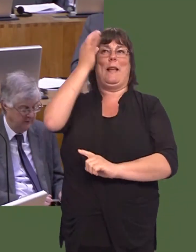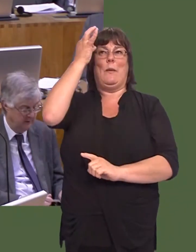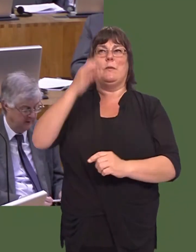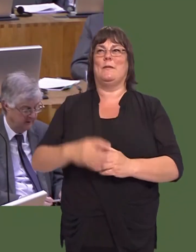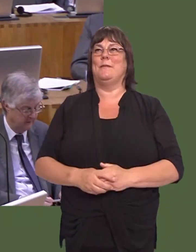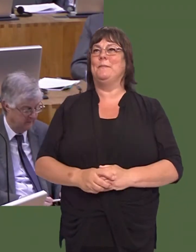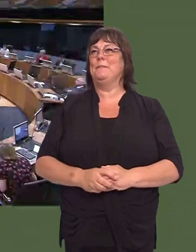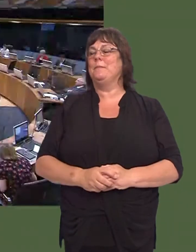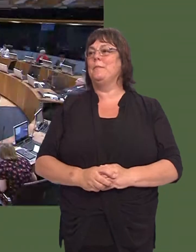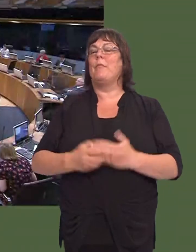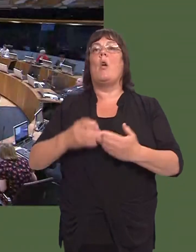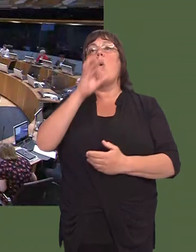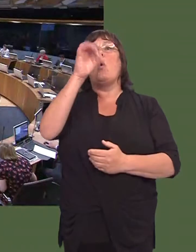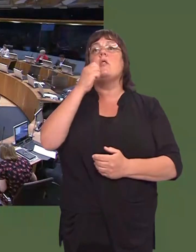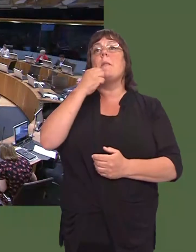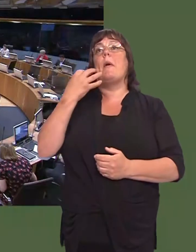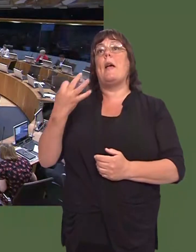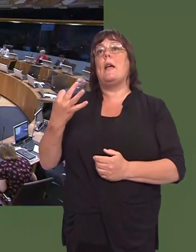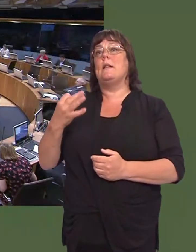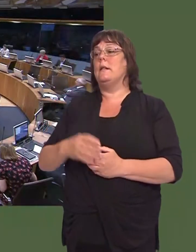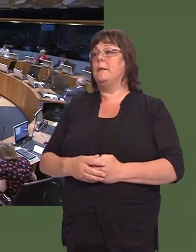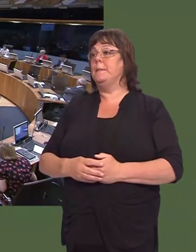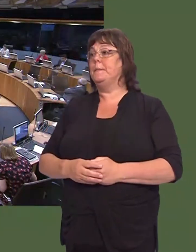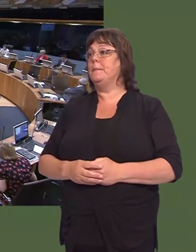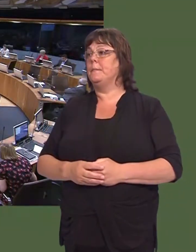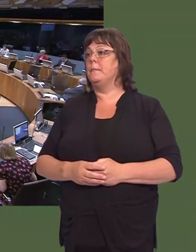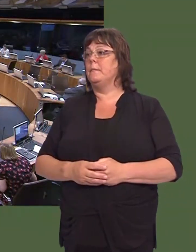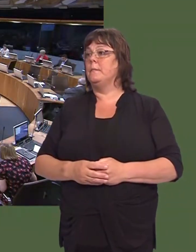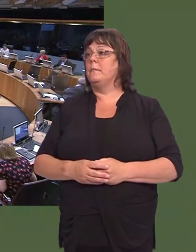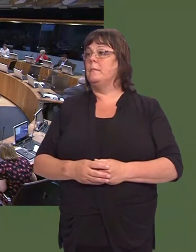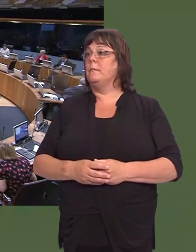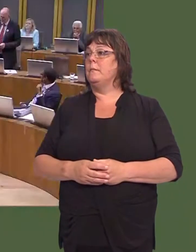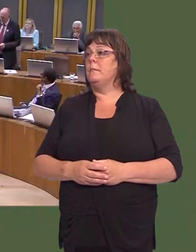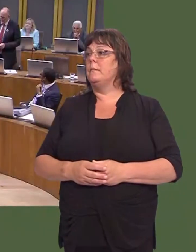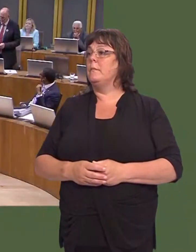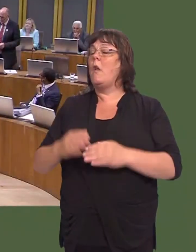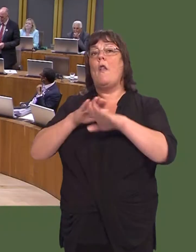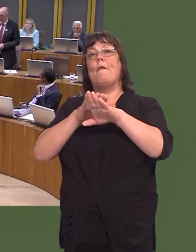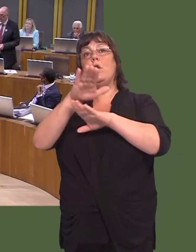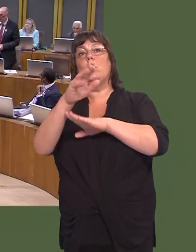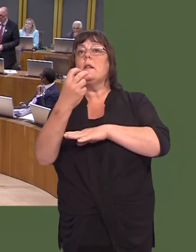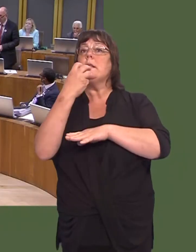Pa drafodaethau diweddar y mae'r Prif Weinidog wedi'u cael gyda Llywodraeth y DU ynghylch dyfodol y diwydiant dur yng Nghymru?